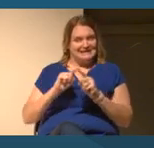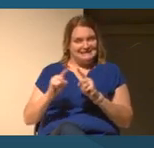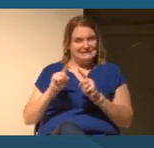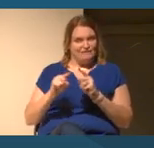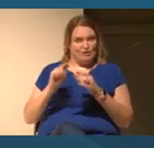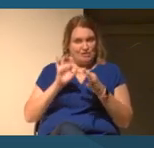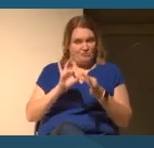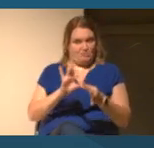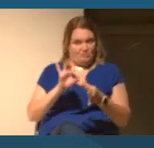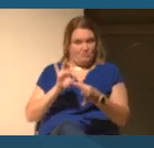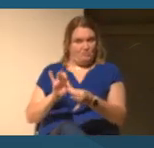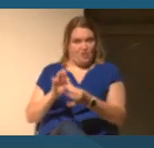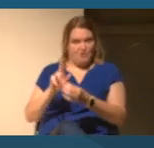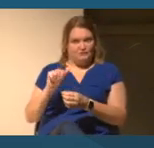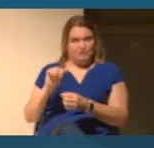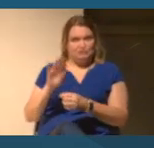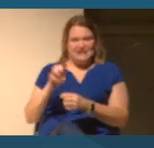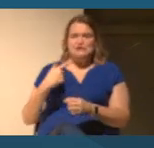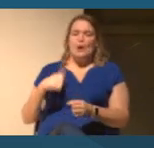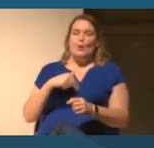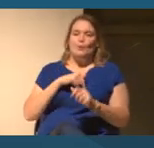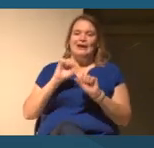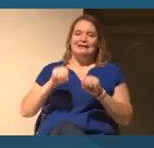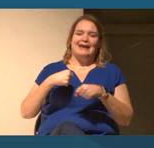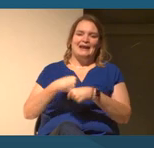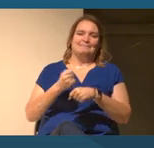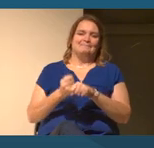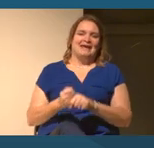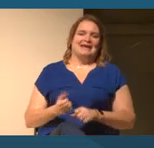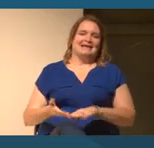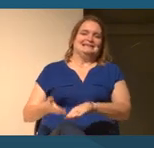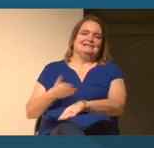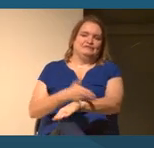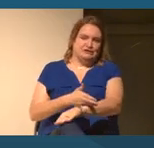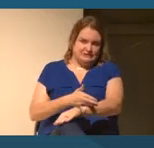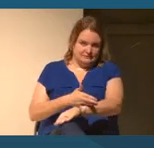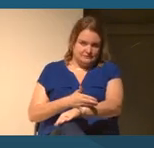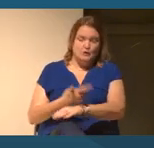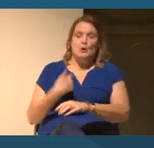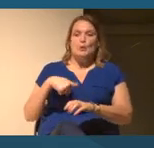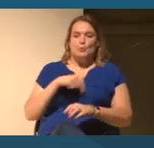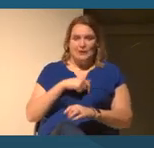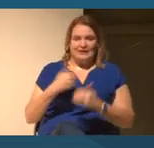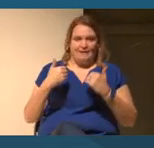specific arenas we felt we could make a difference, that we had resources that we felt we could